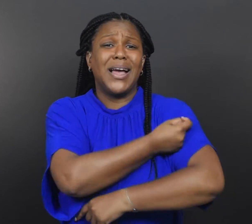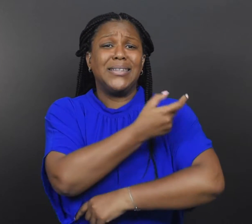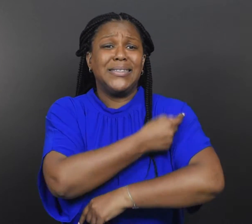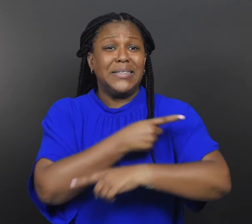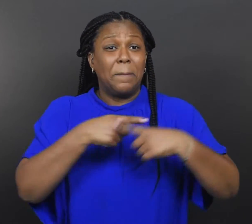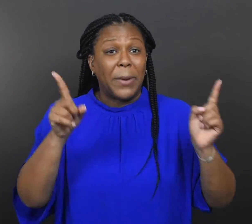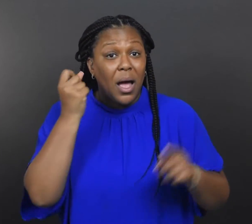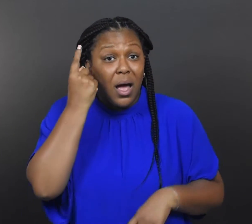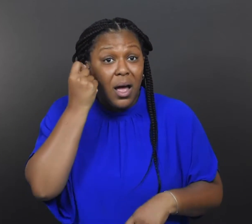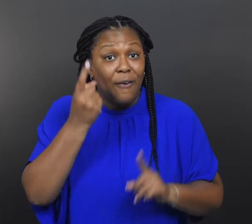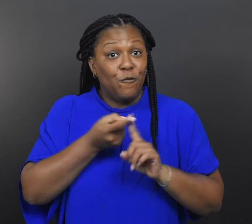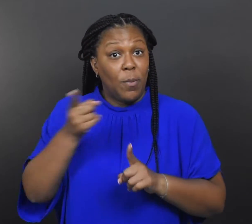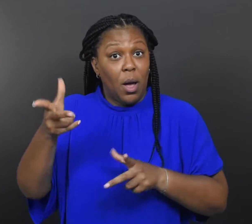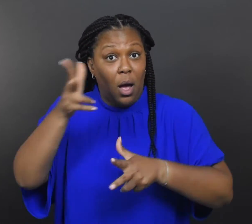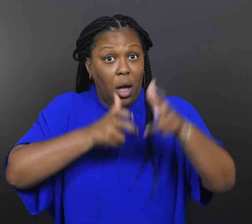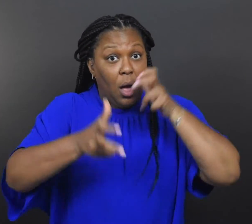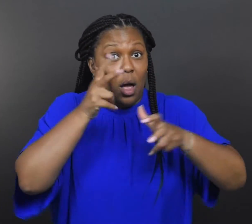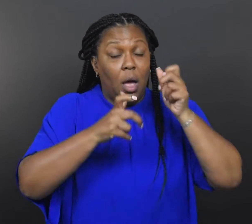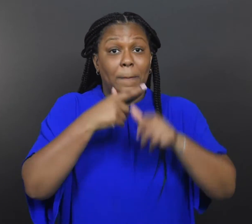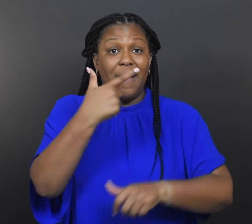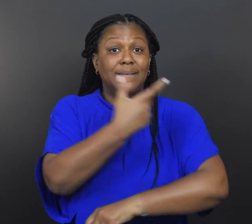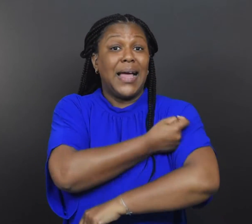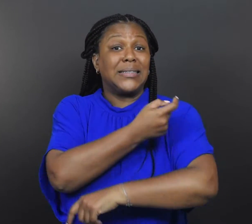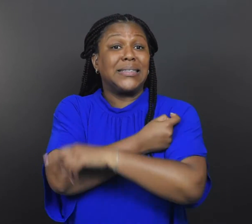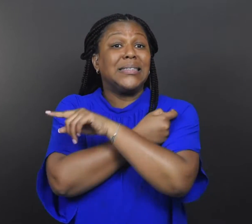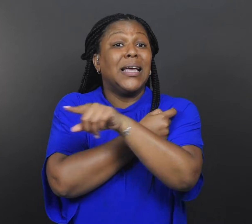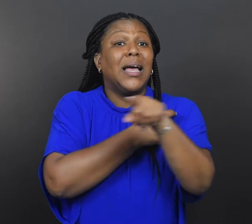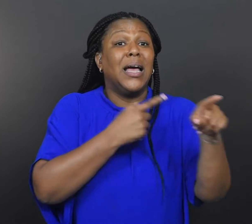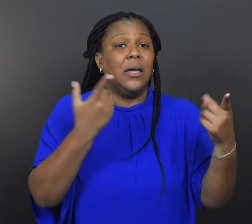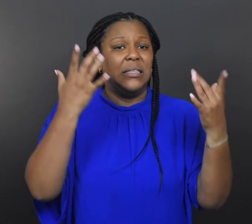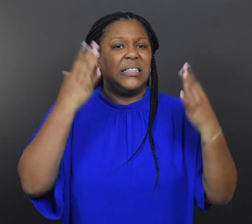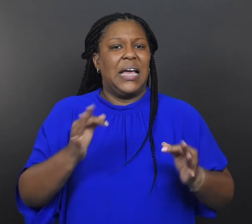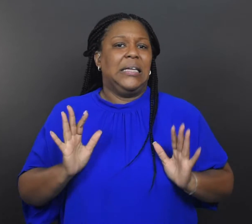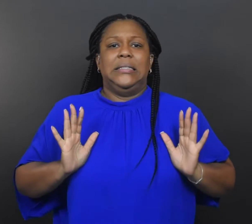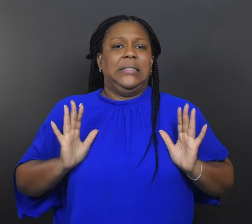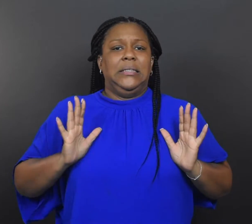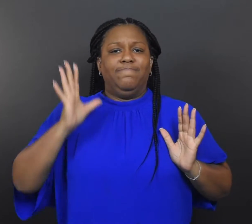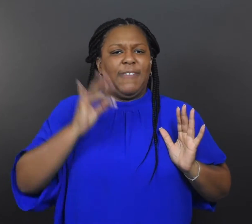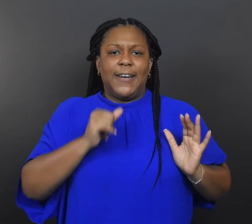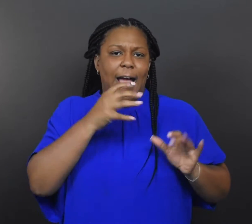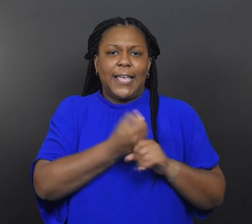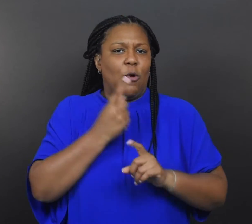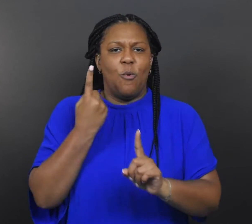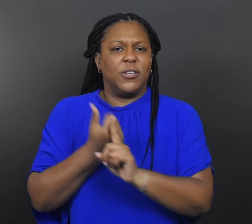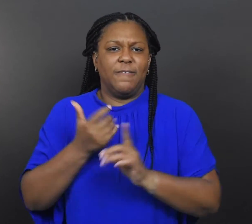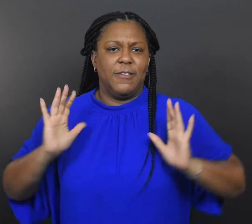but from what she heard about vaccines, she decided not to get one herself.